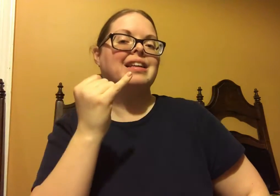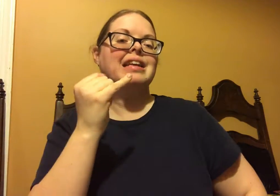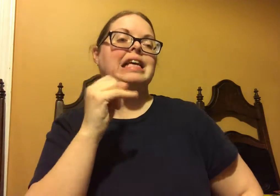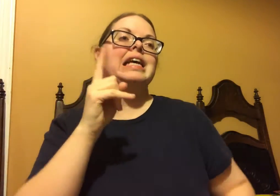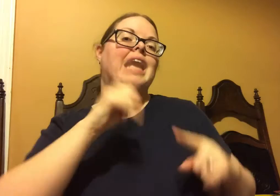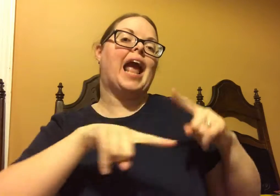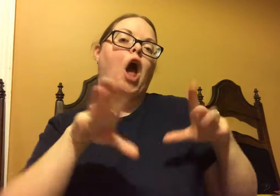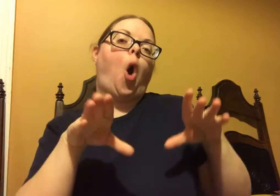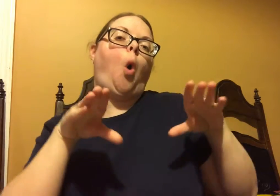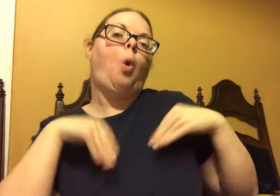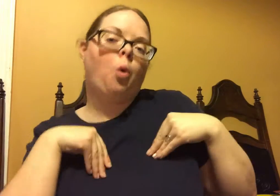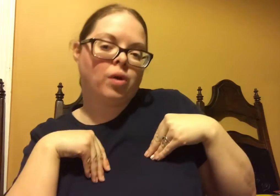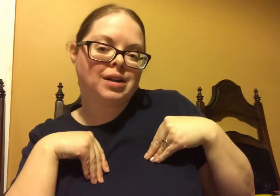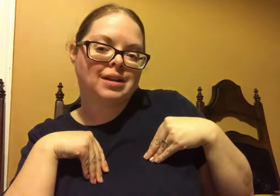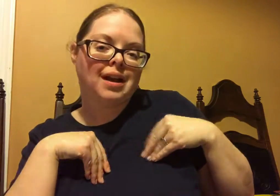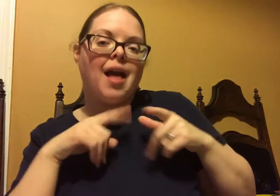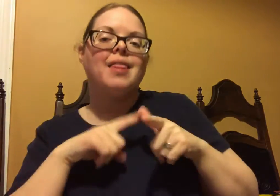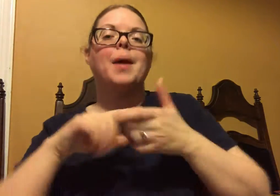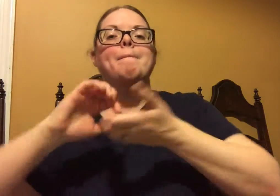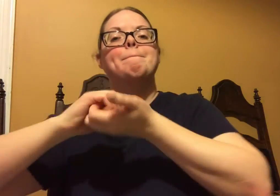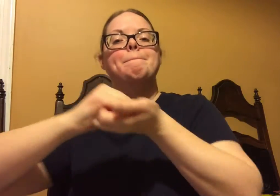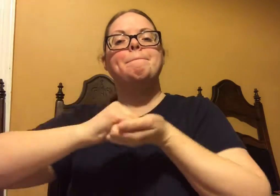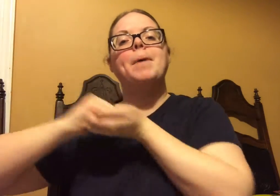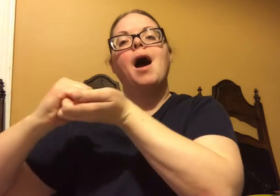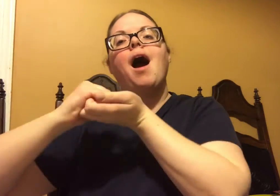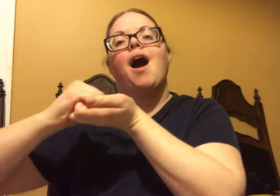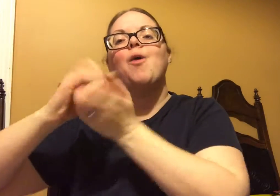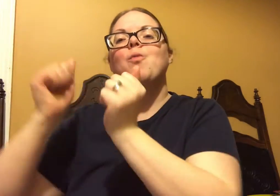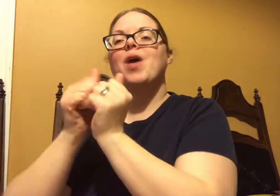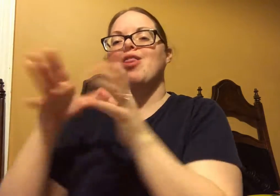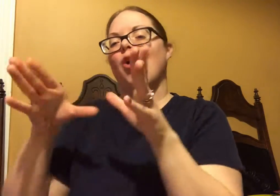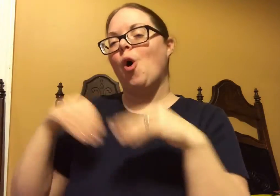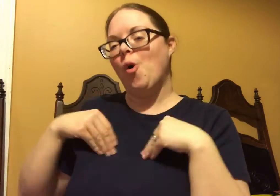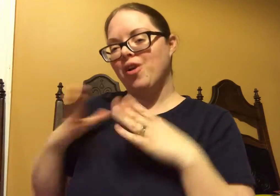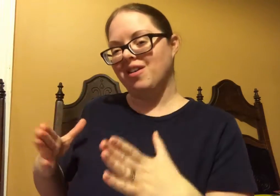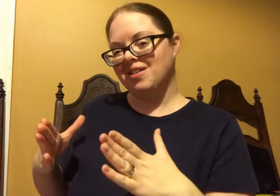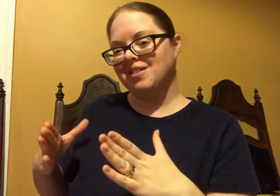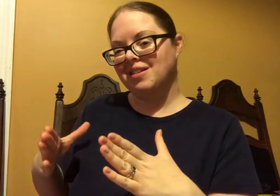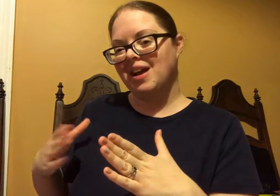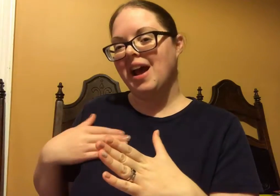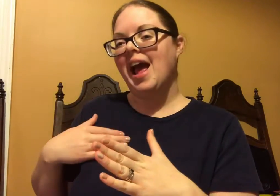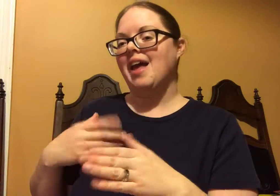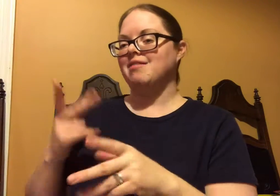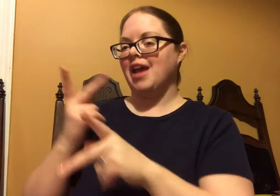And if Young Living can't own a farm because of a particular area, they will partnership